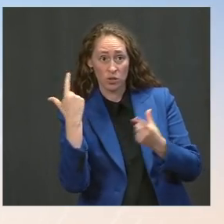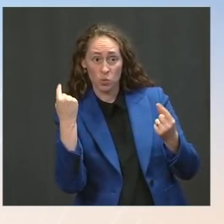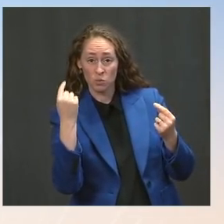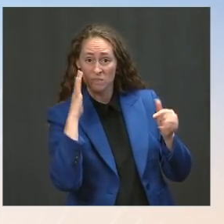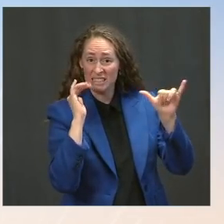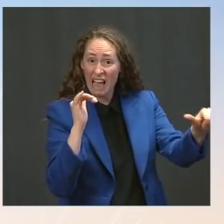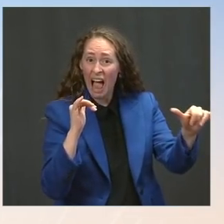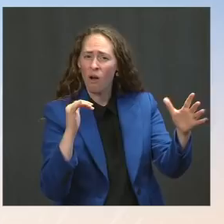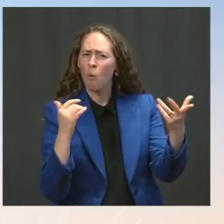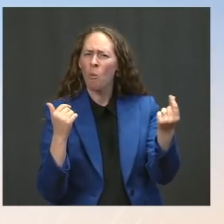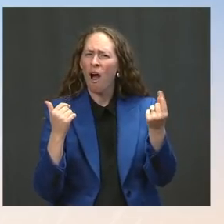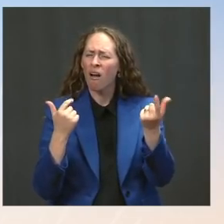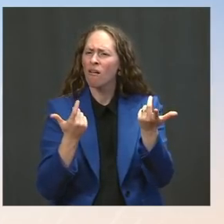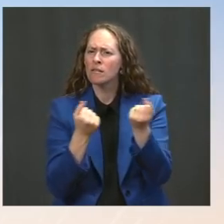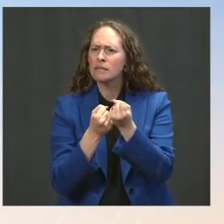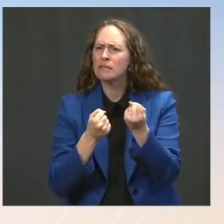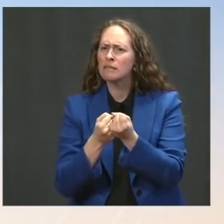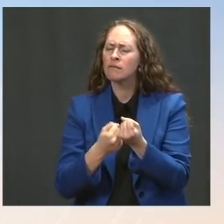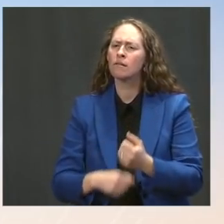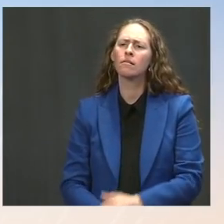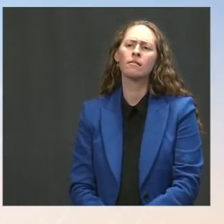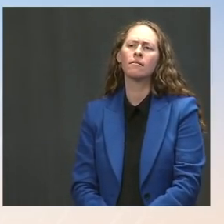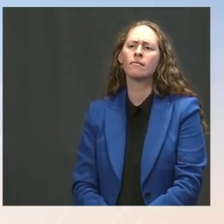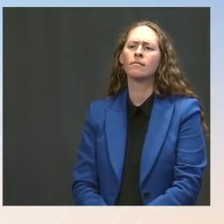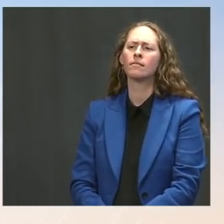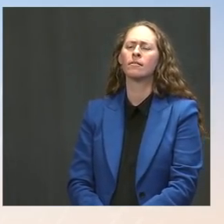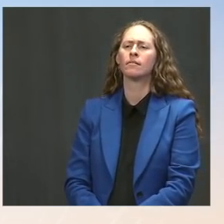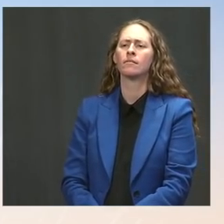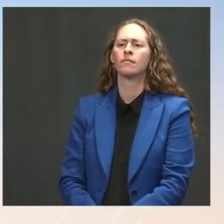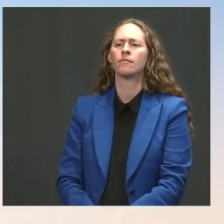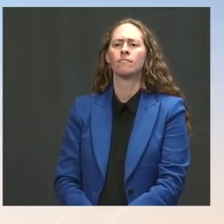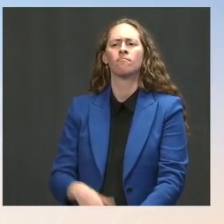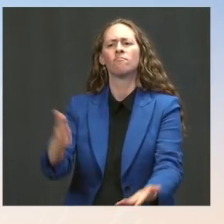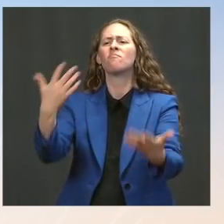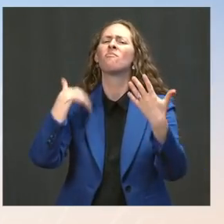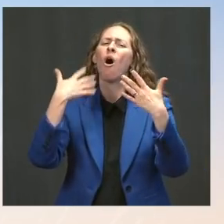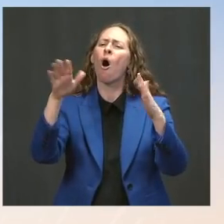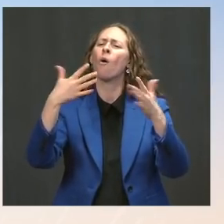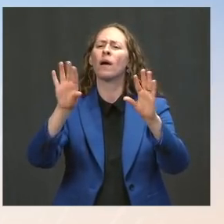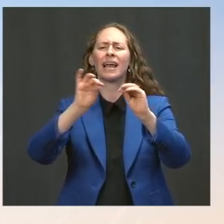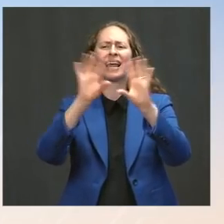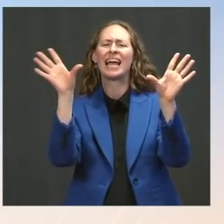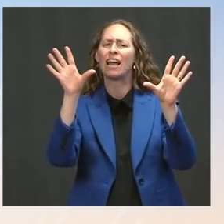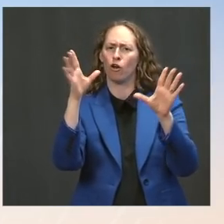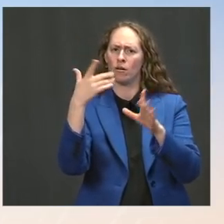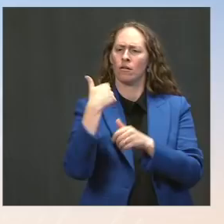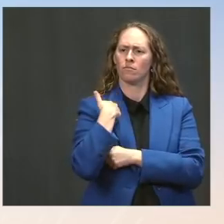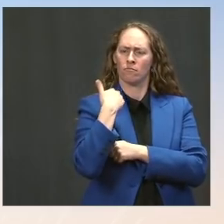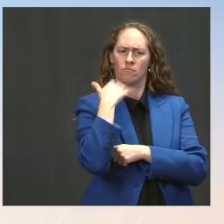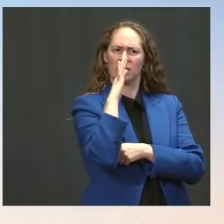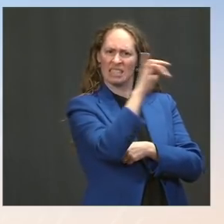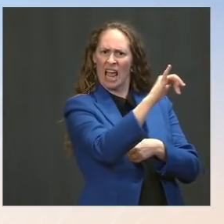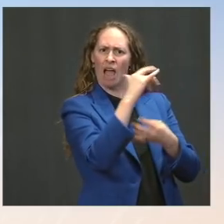Beyond that, I don't have any other updates. Go ahead, Kelly. The Press: A group of healthcare professionals are saying that there should be mandates for all